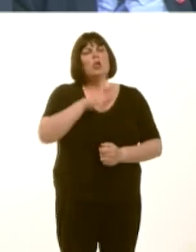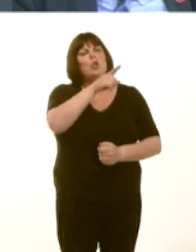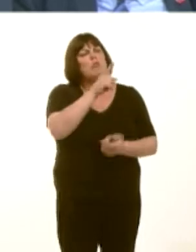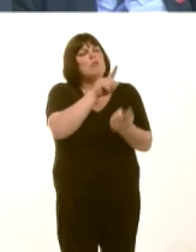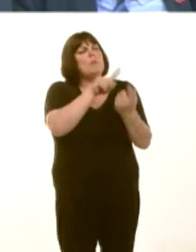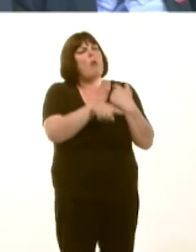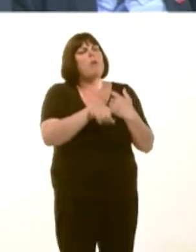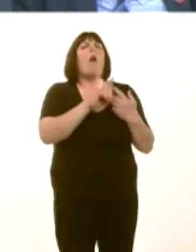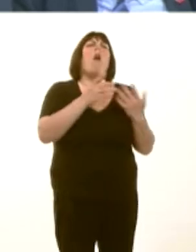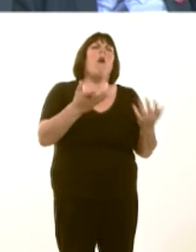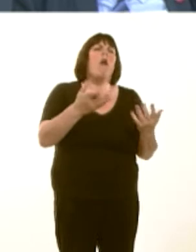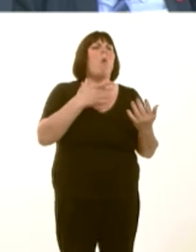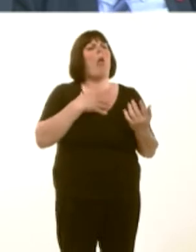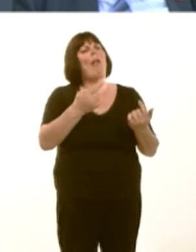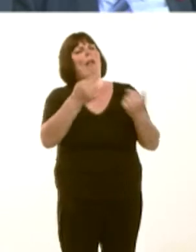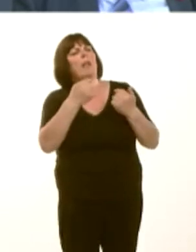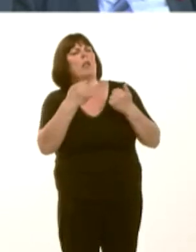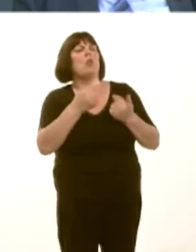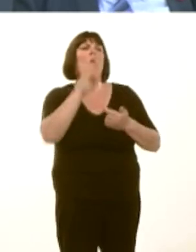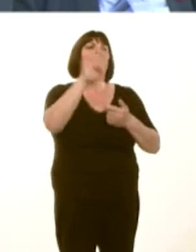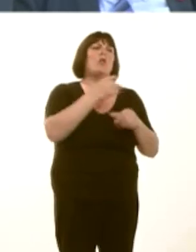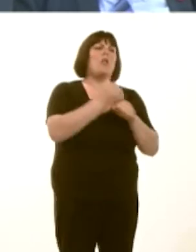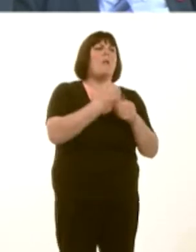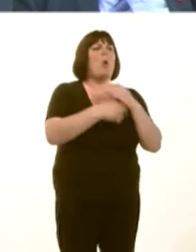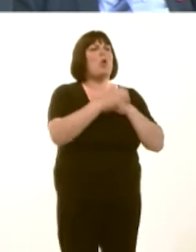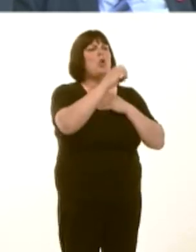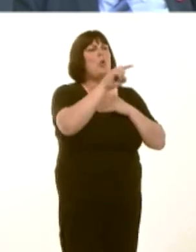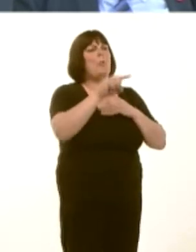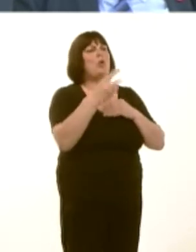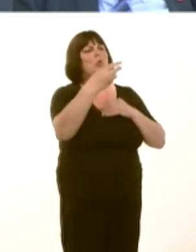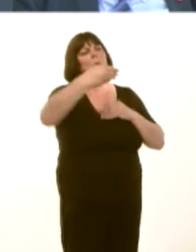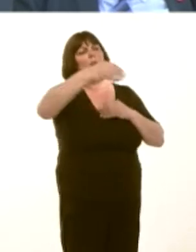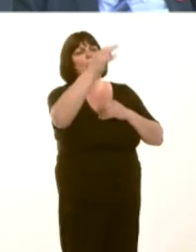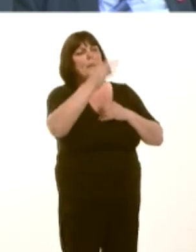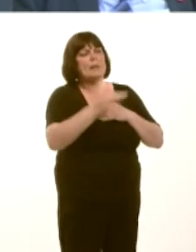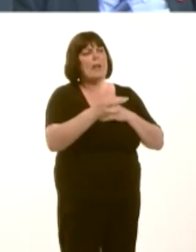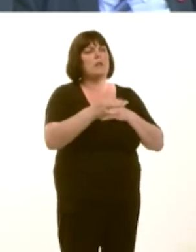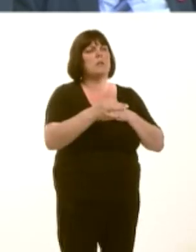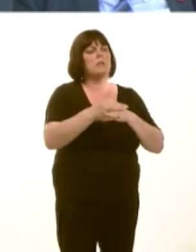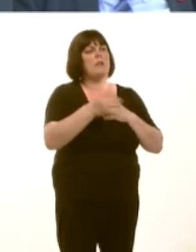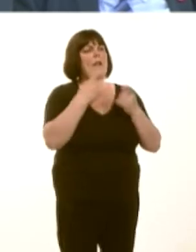of the requests that the Welsh Government receives, only 0.29 per cent end up with information being released.